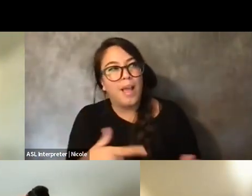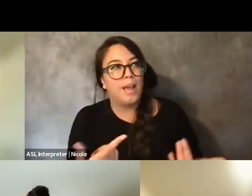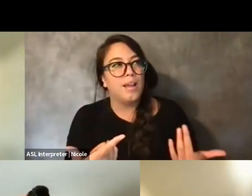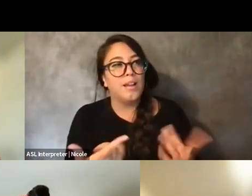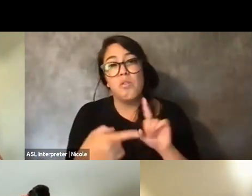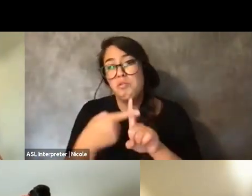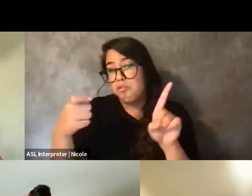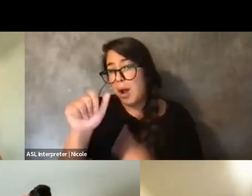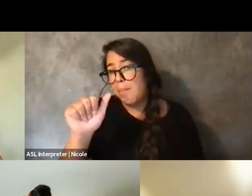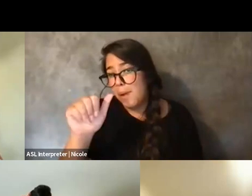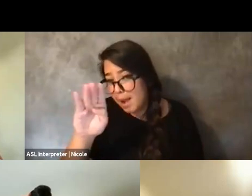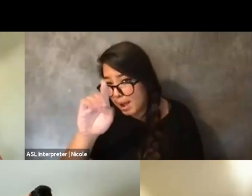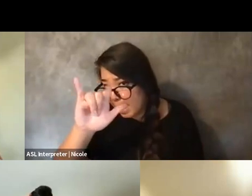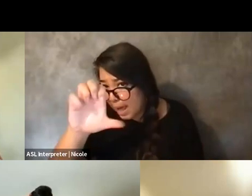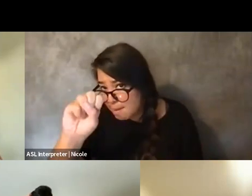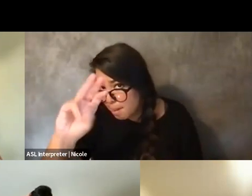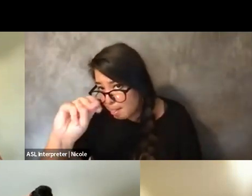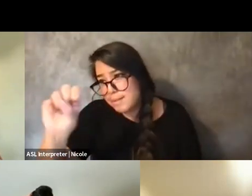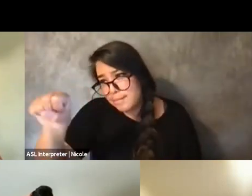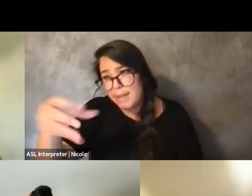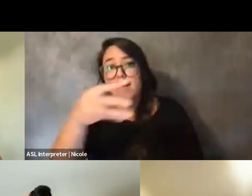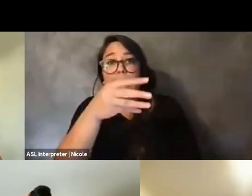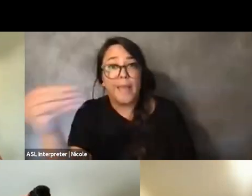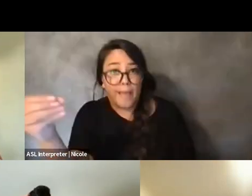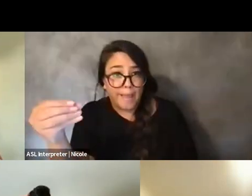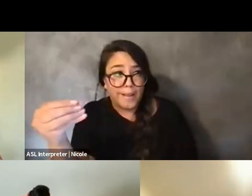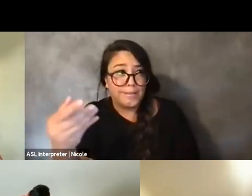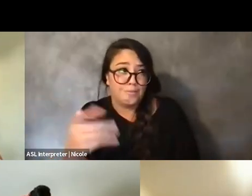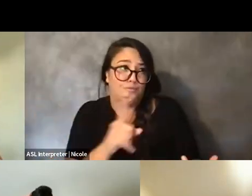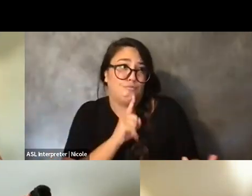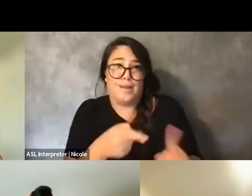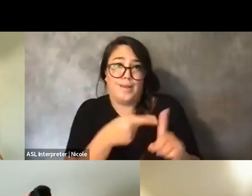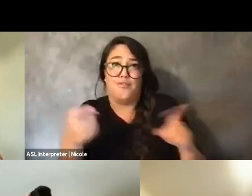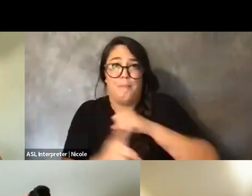I also think that is symptomatic of, like, punishment and criminality and like other things.